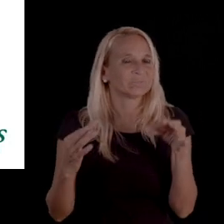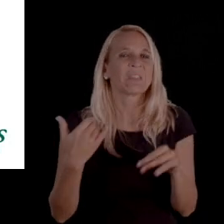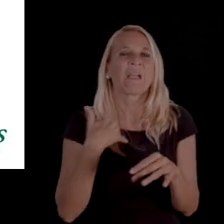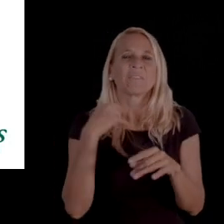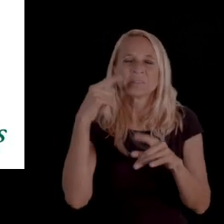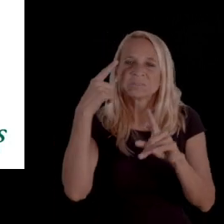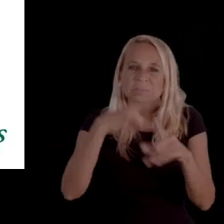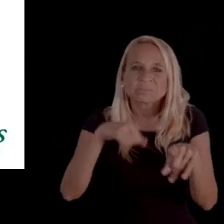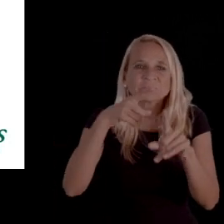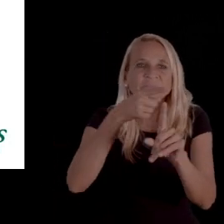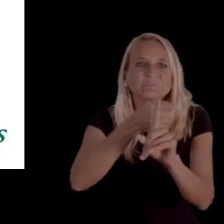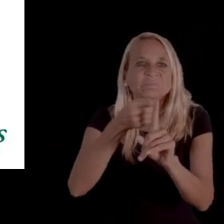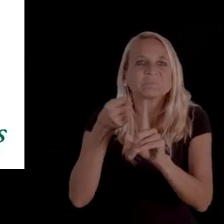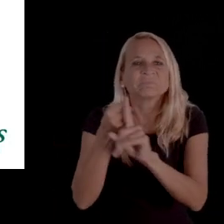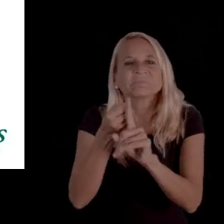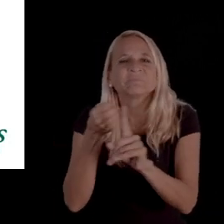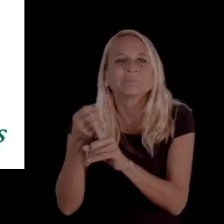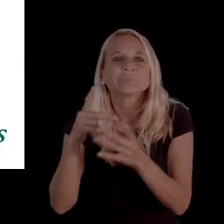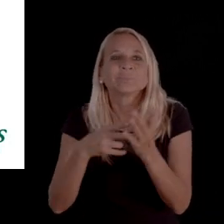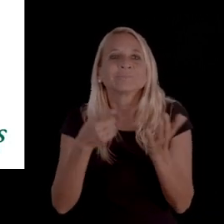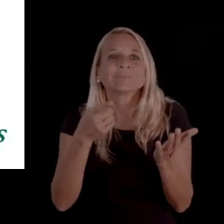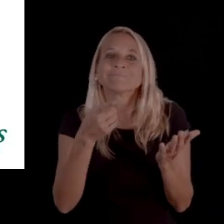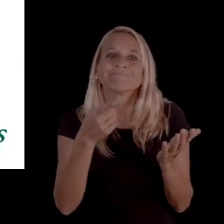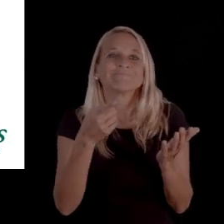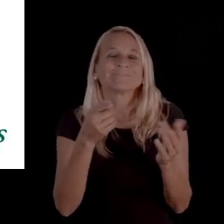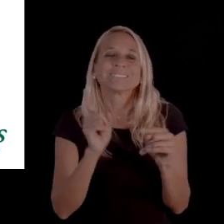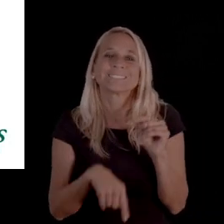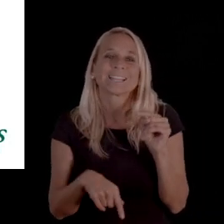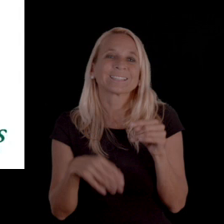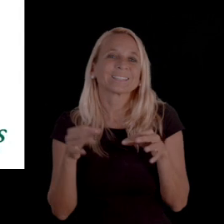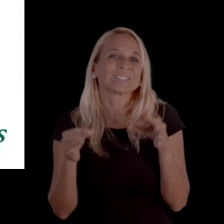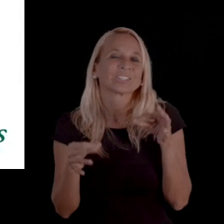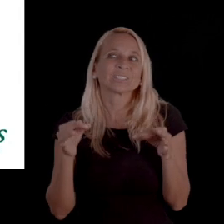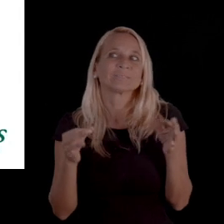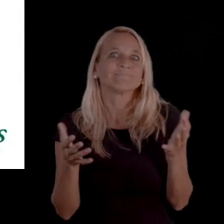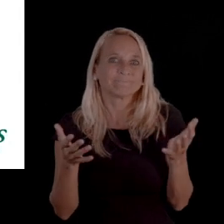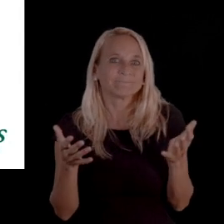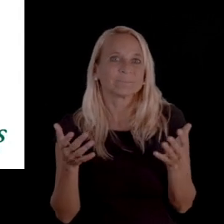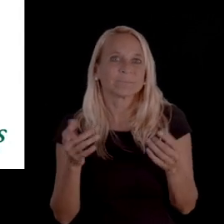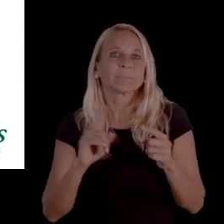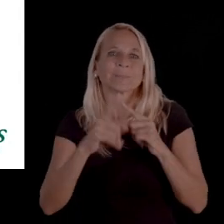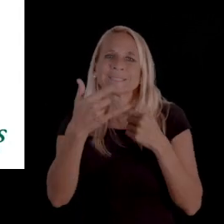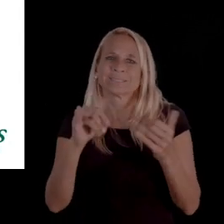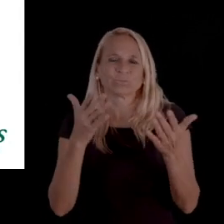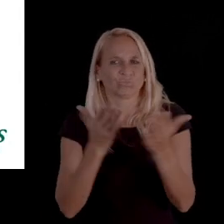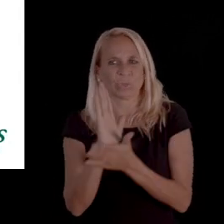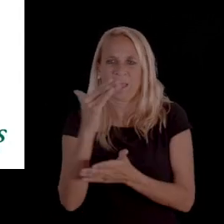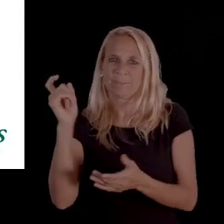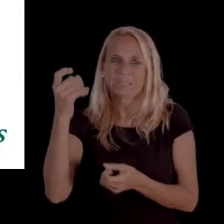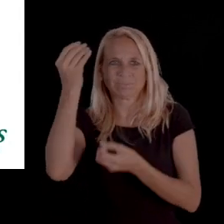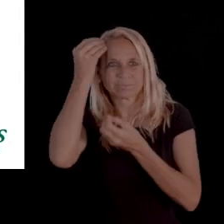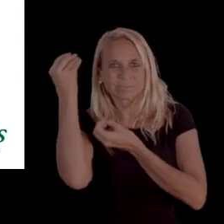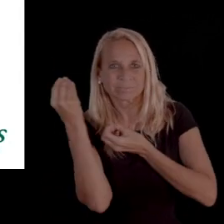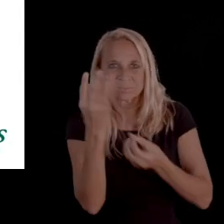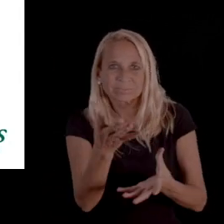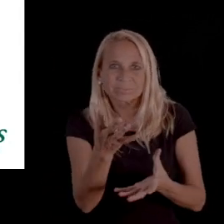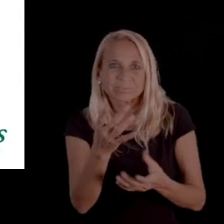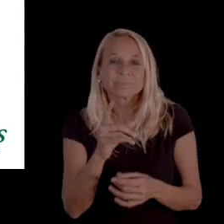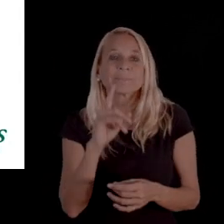where you may not have the right to a hearing, but you have the right to still receive the notice. The exceptions are very limited,